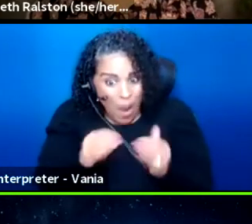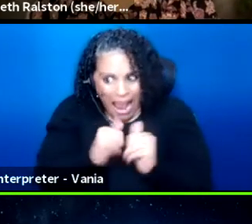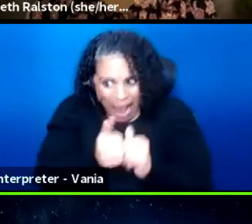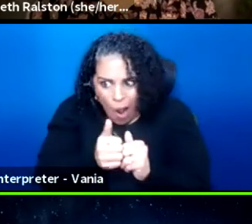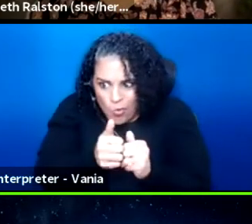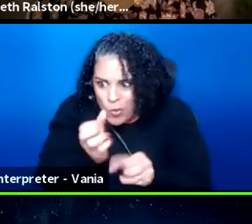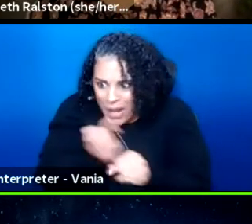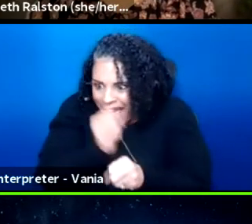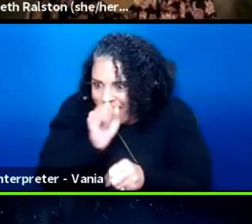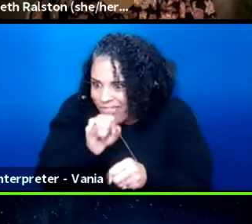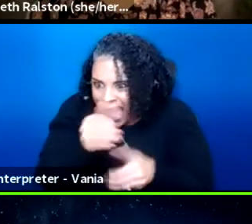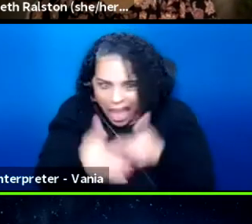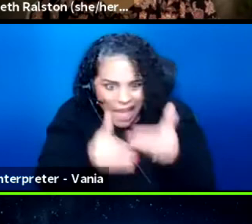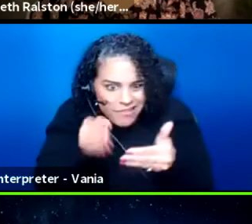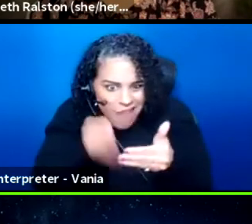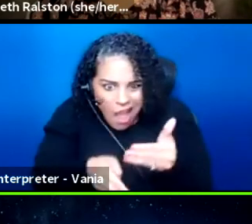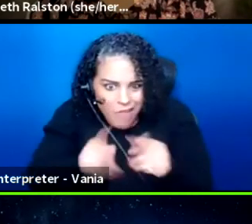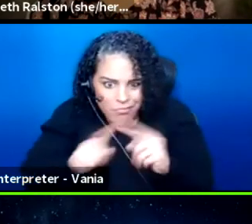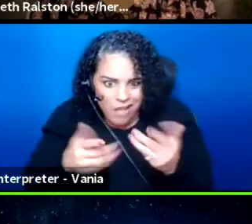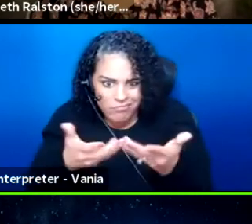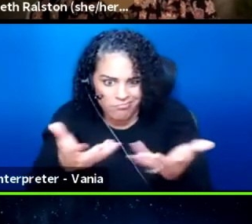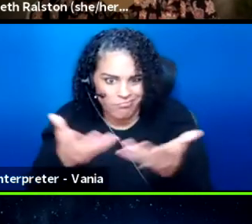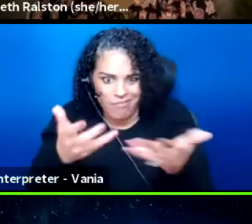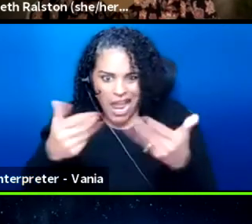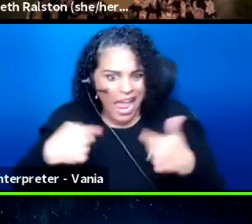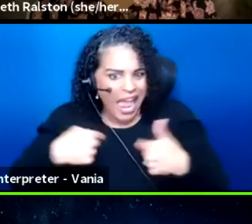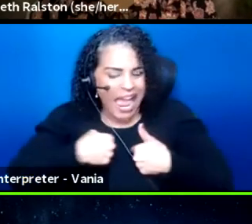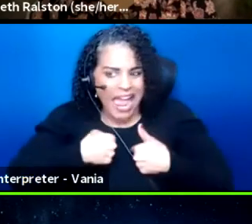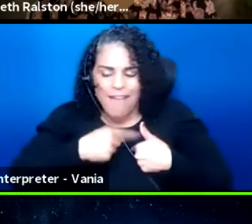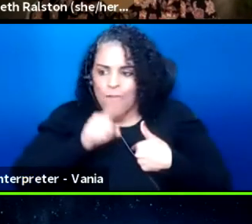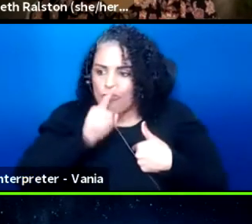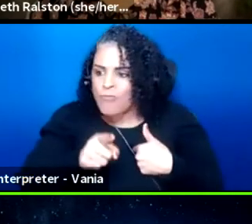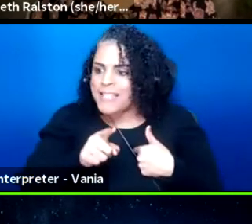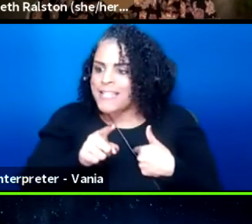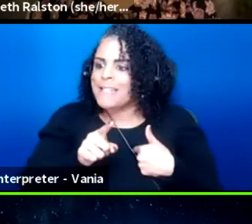It's just, I don't, I've run into so many people